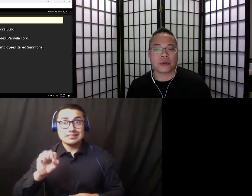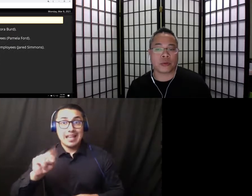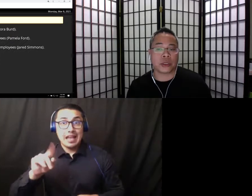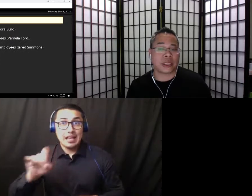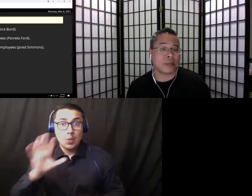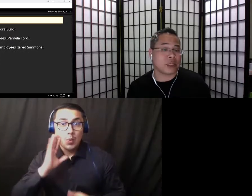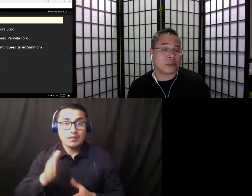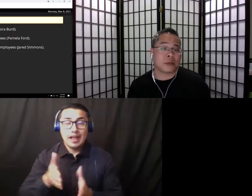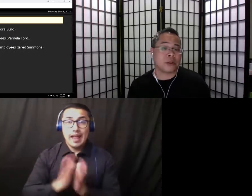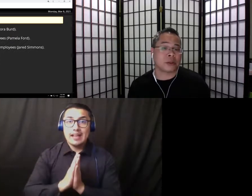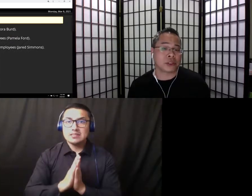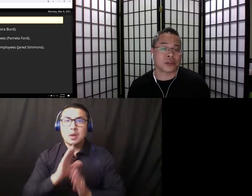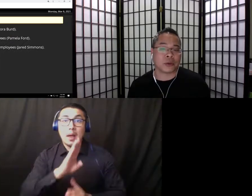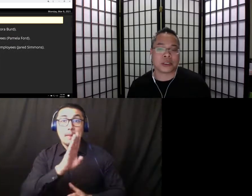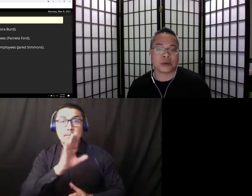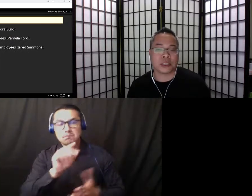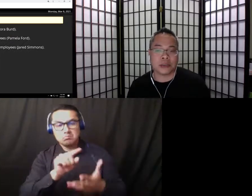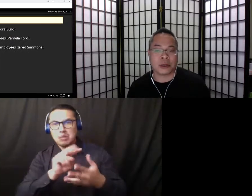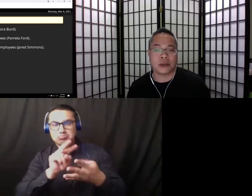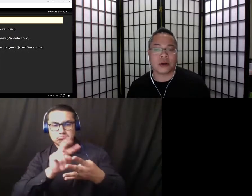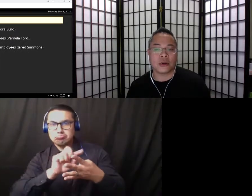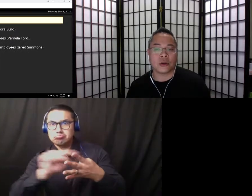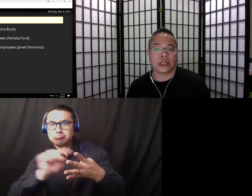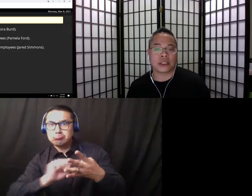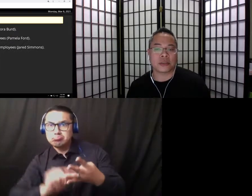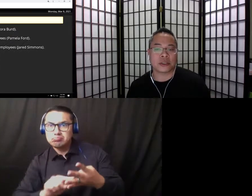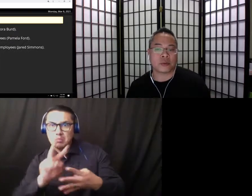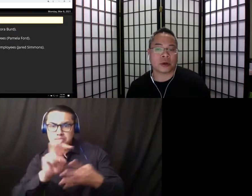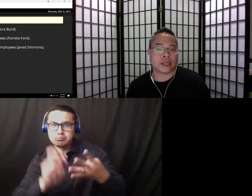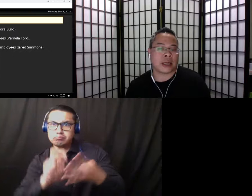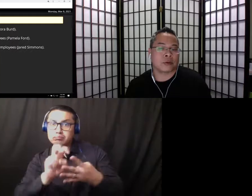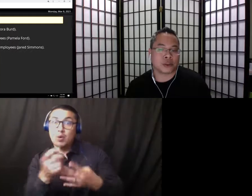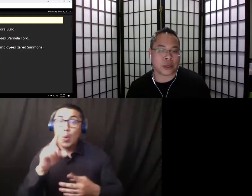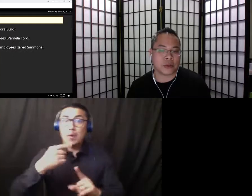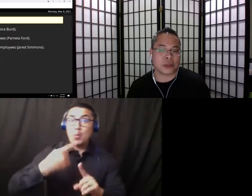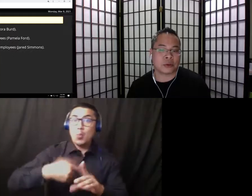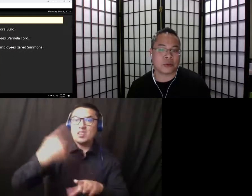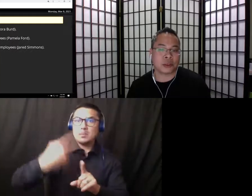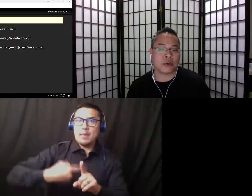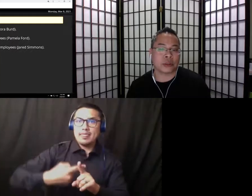weekly update be published as a widespread email or announcements as part of an outreach strategy that would be coordinated